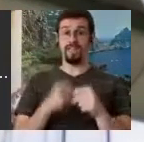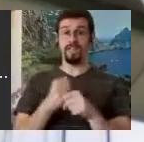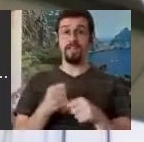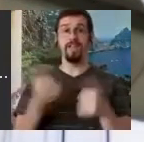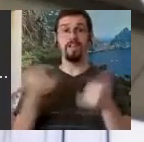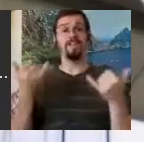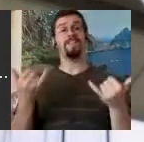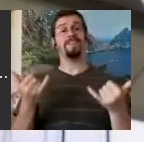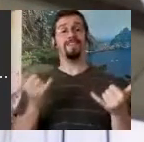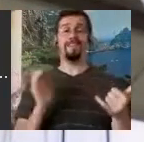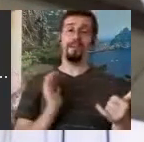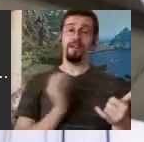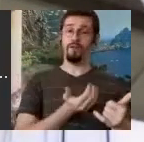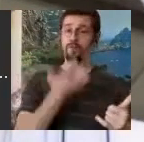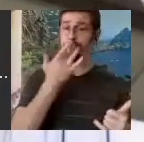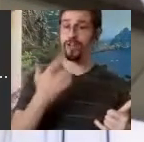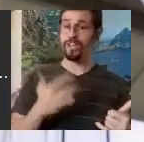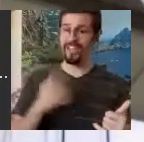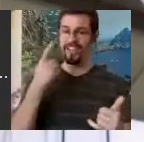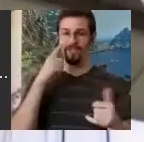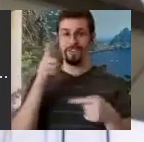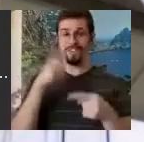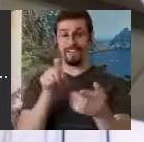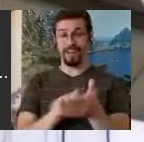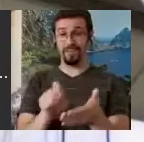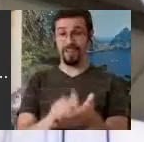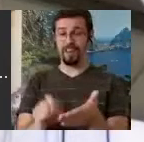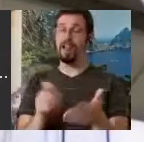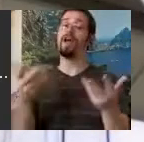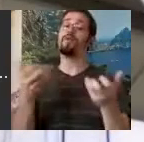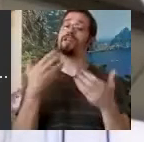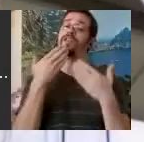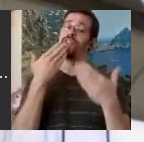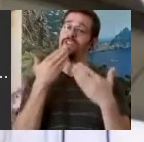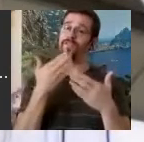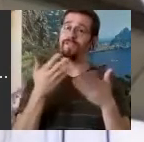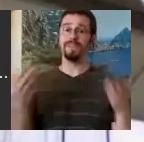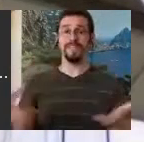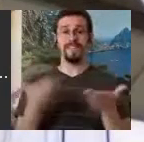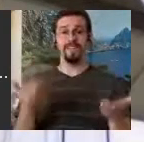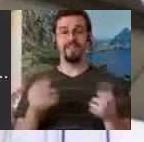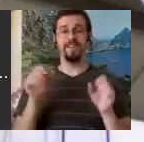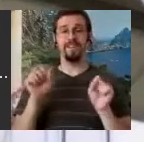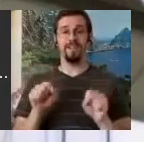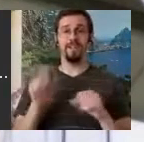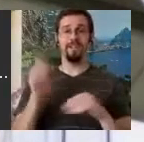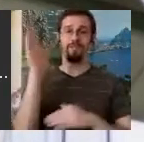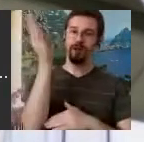to thank you for giving me the gift of presenting in this symposium because I